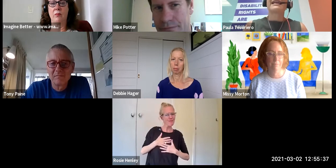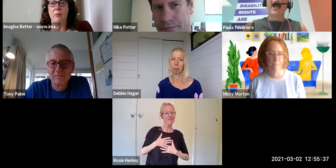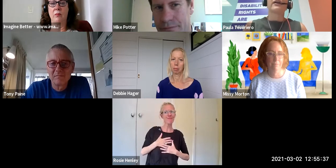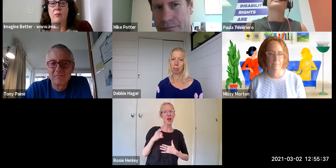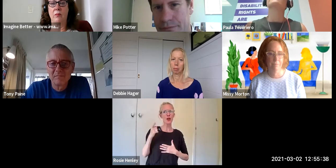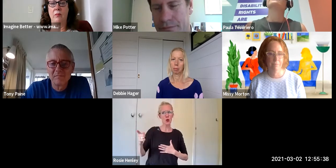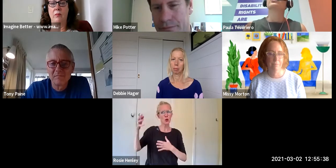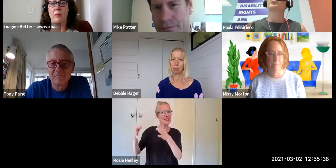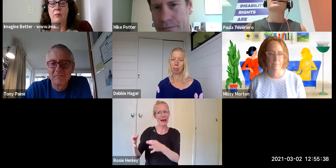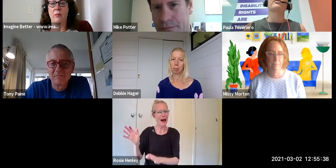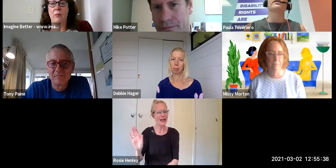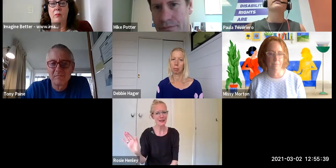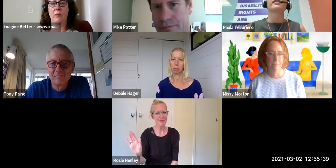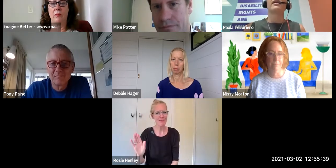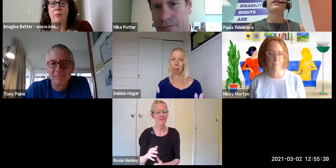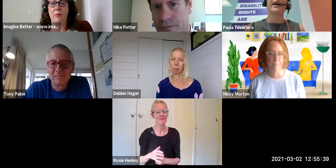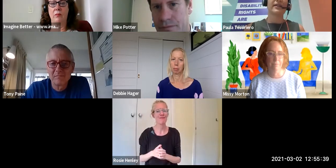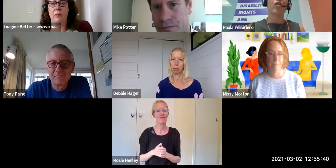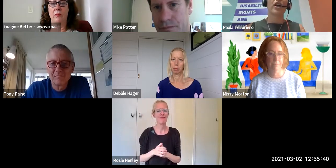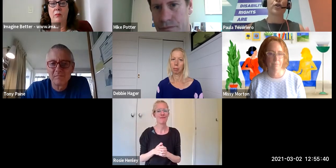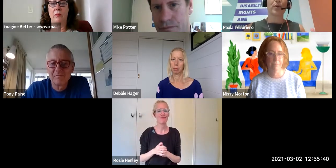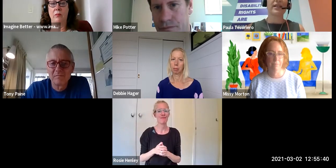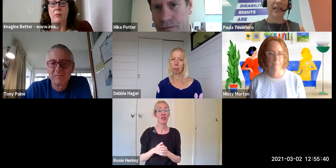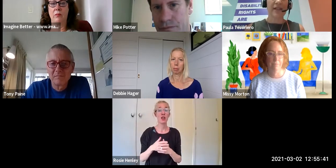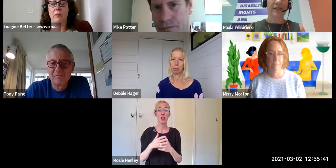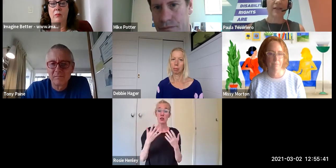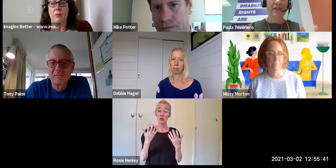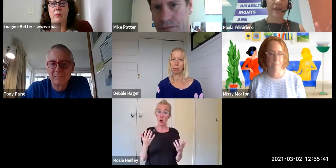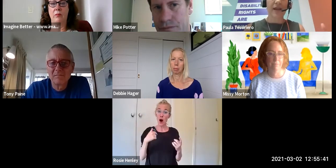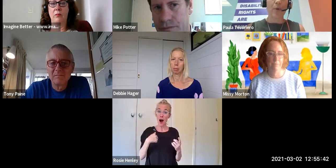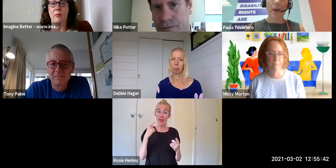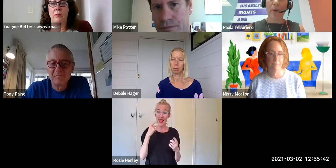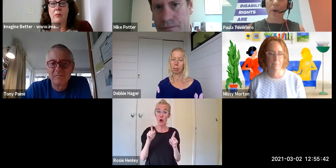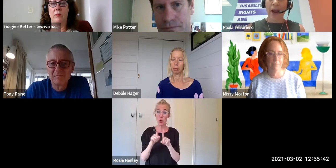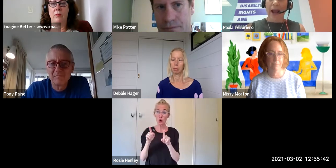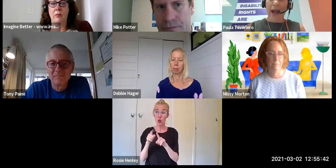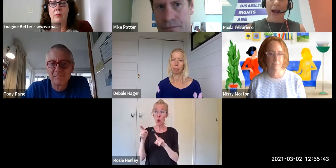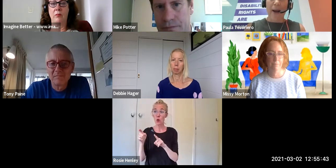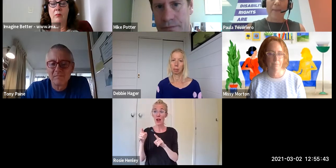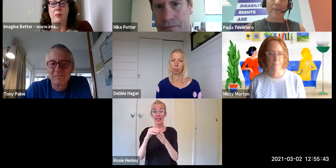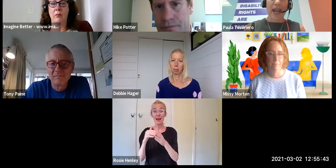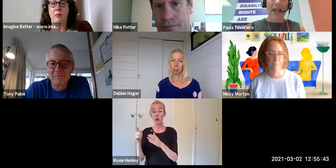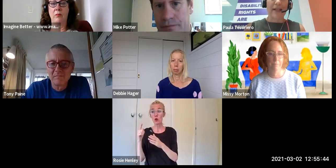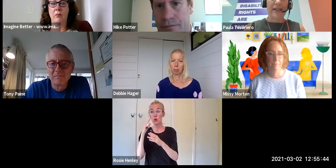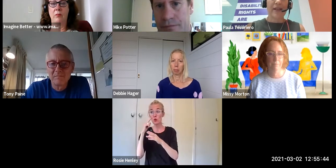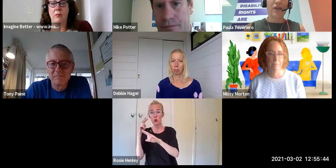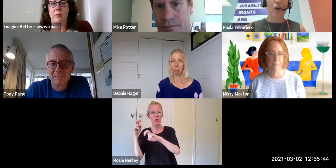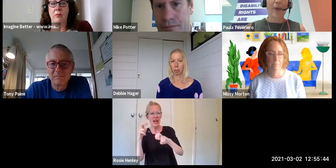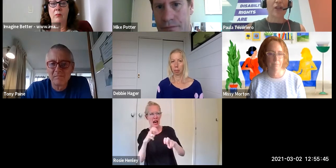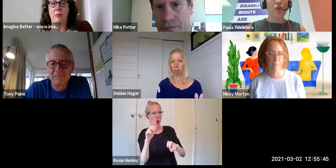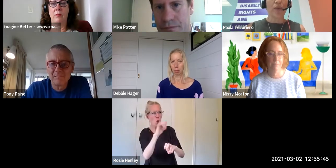out the laws and things that are designed to protect disabled people and making sure